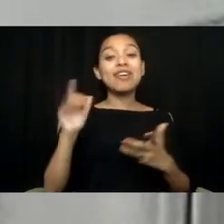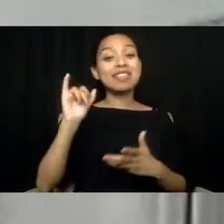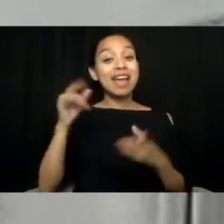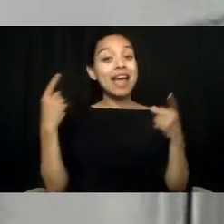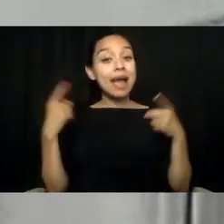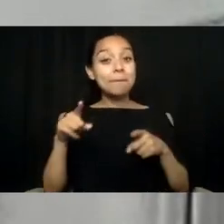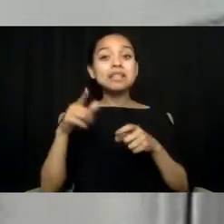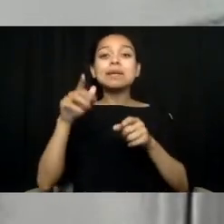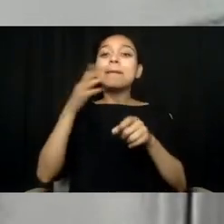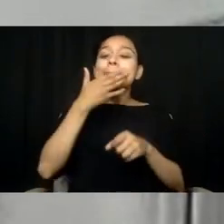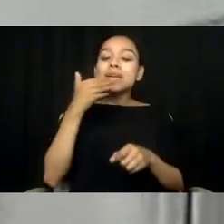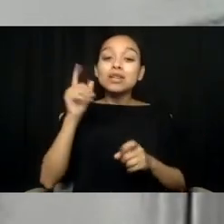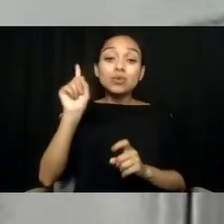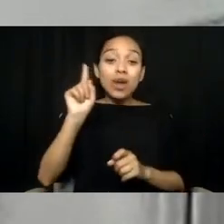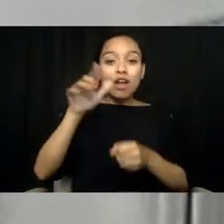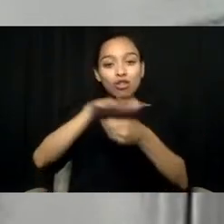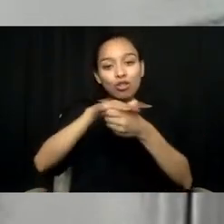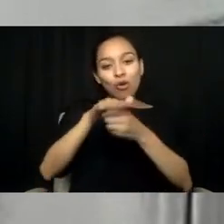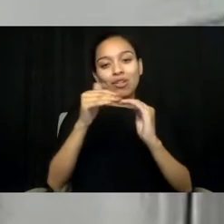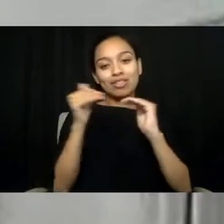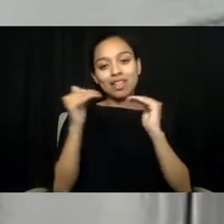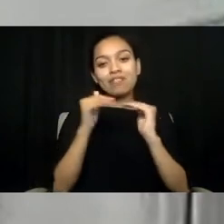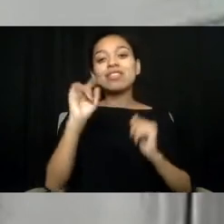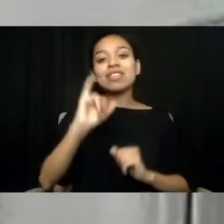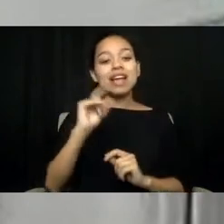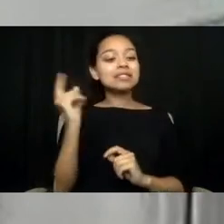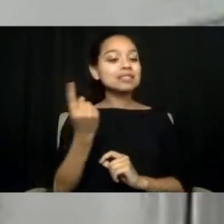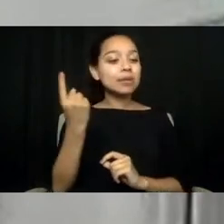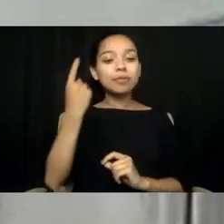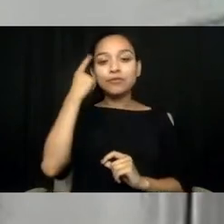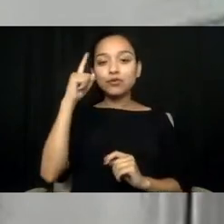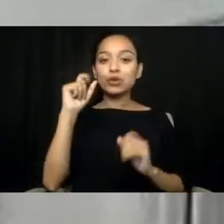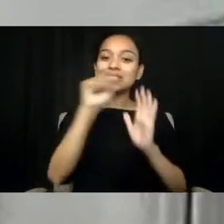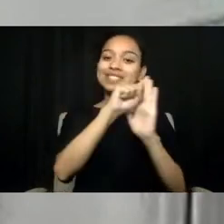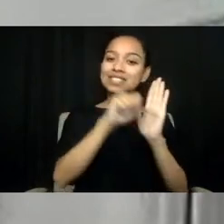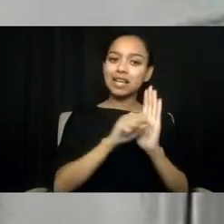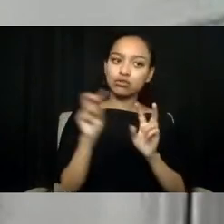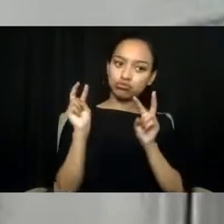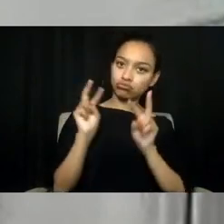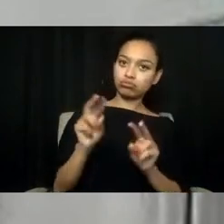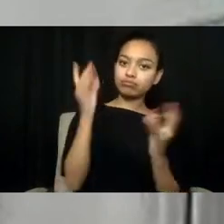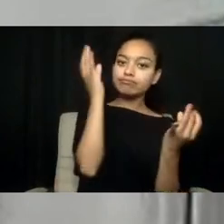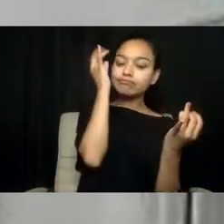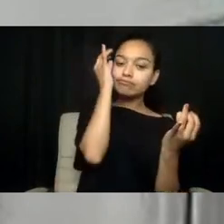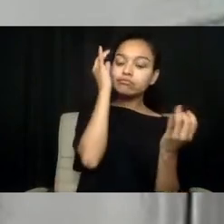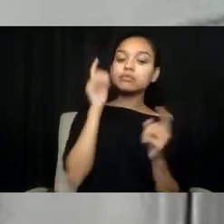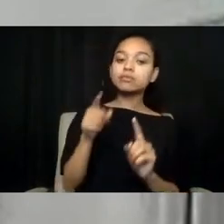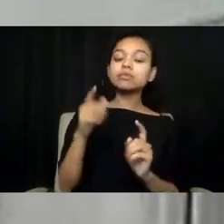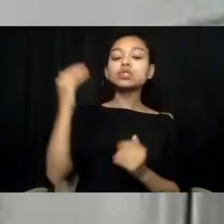That is something for the states and territories to look at and to know what are those resources